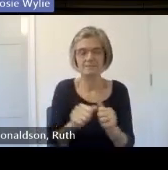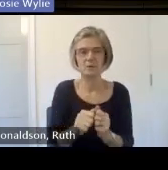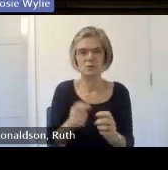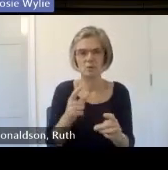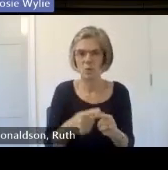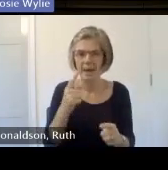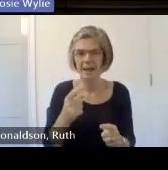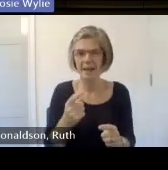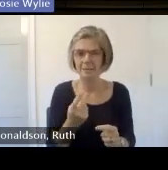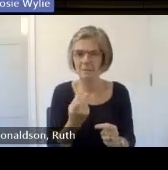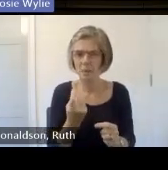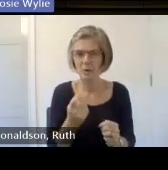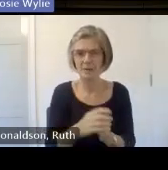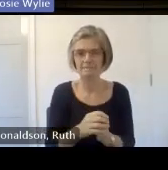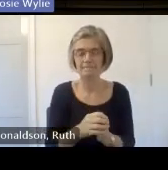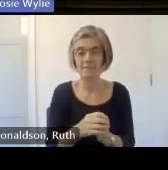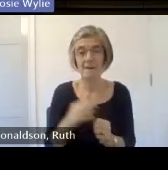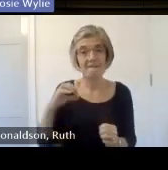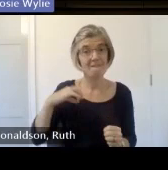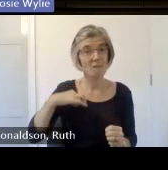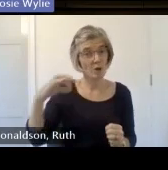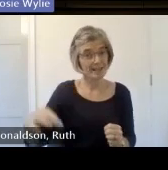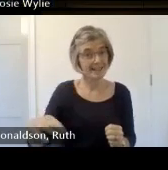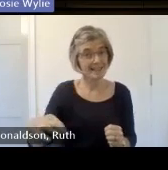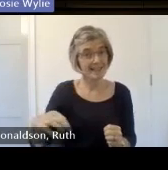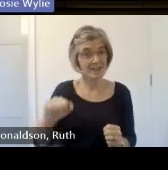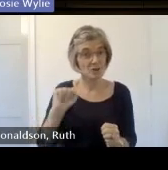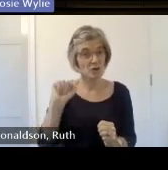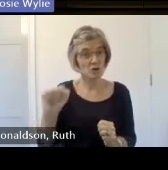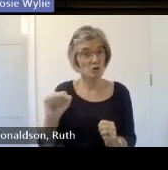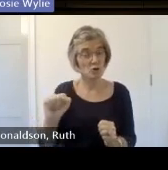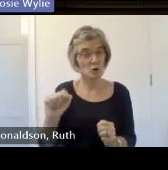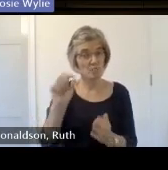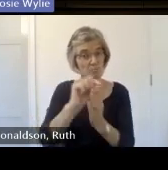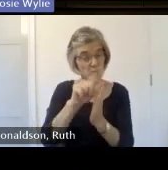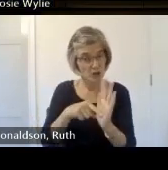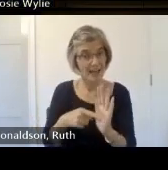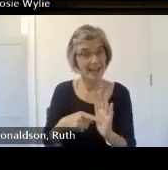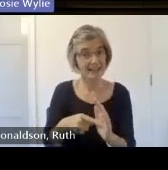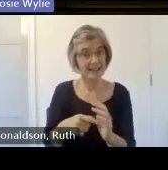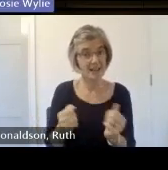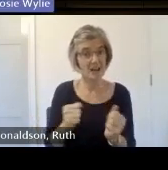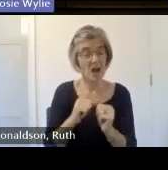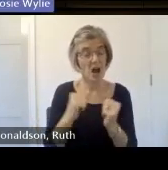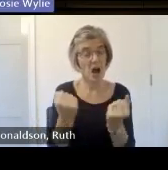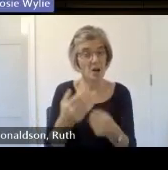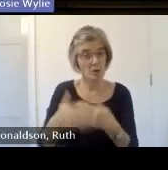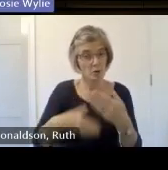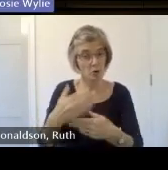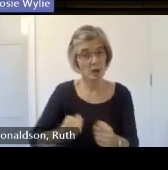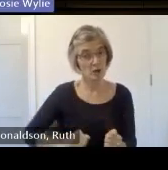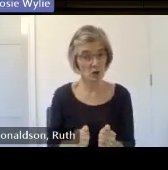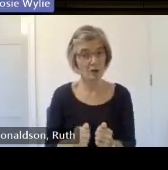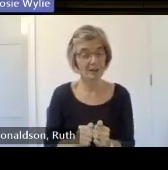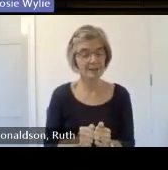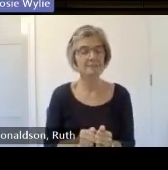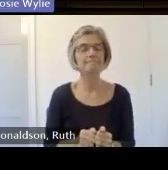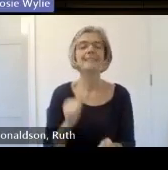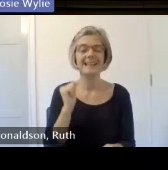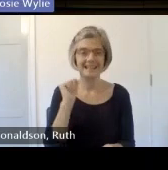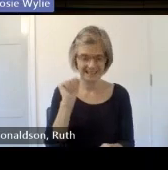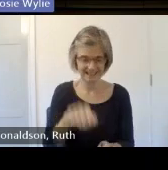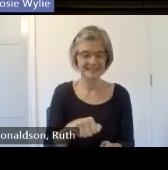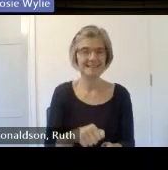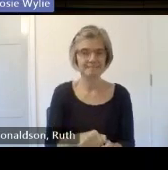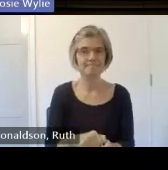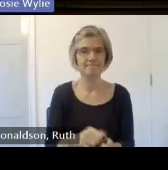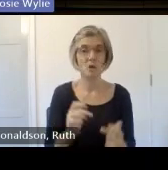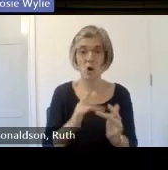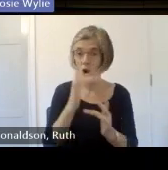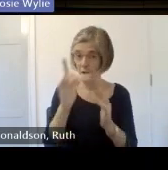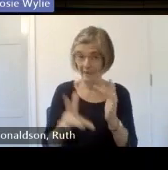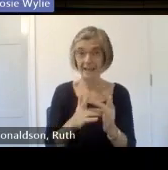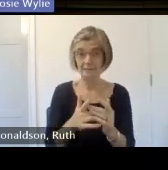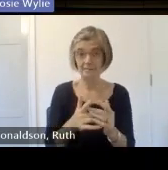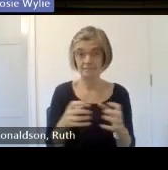you volunteer with your project yes absolutely uh we're a remote group so uh we are all we're based